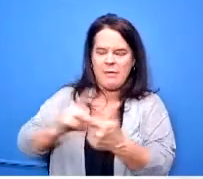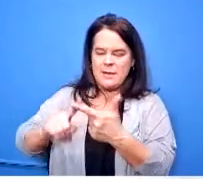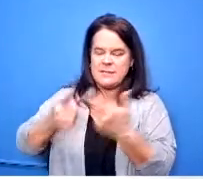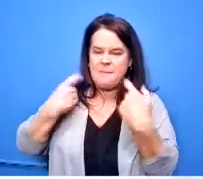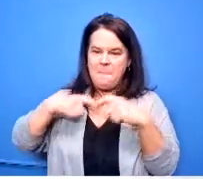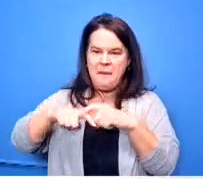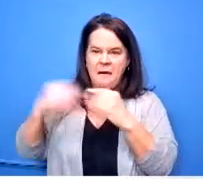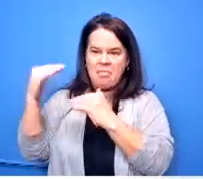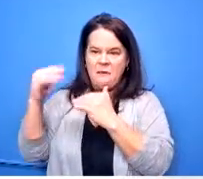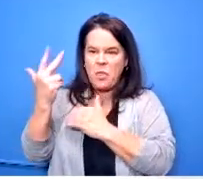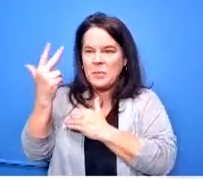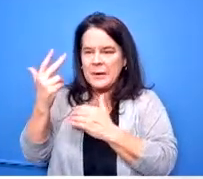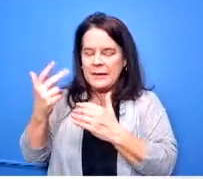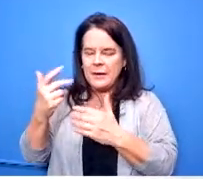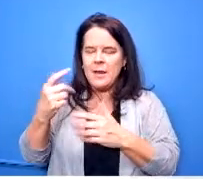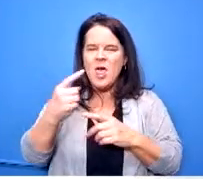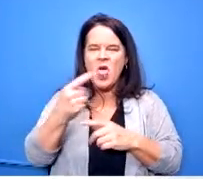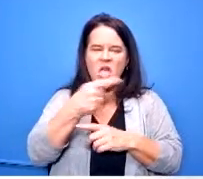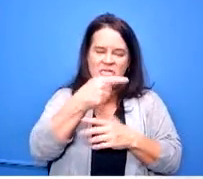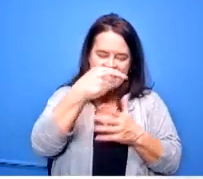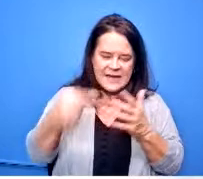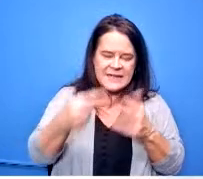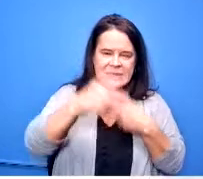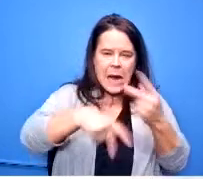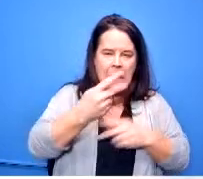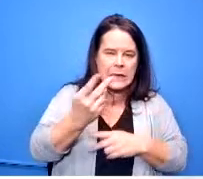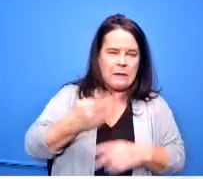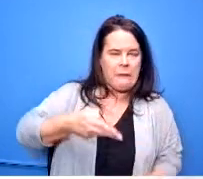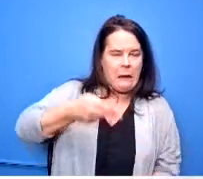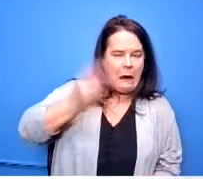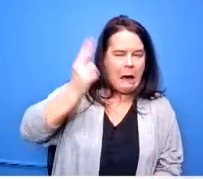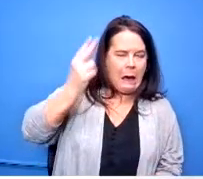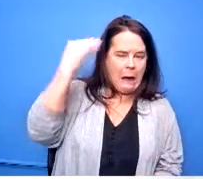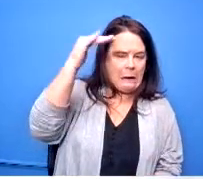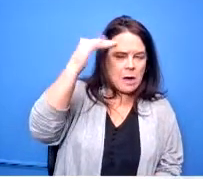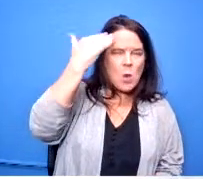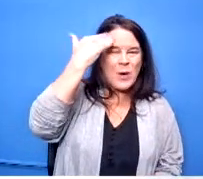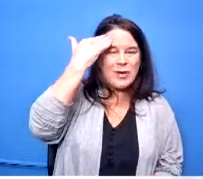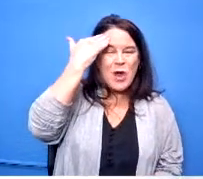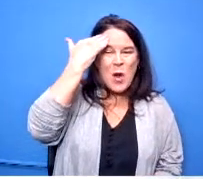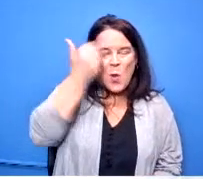those kinds of classes we know that those enrollments are going to be lower than an algebra